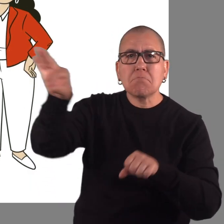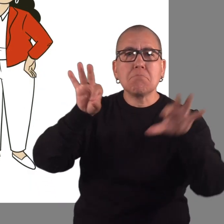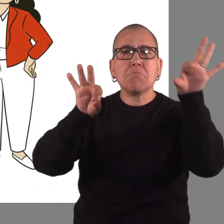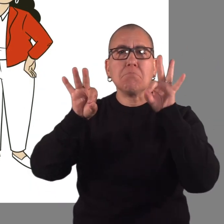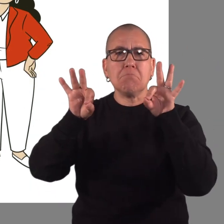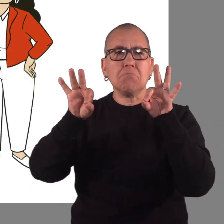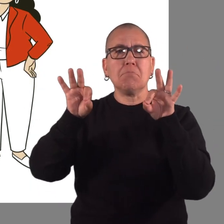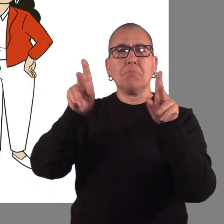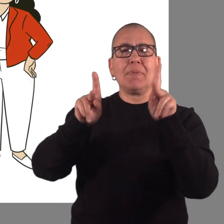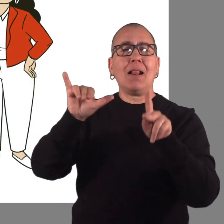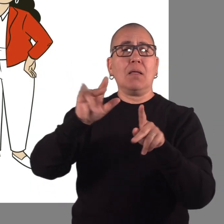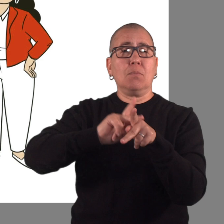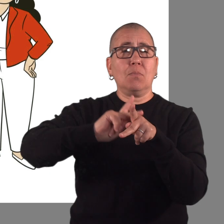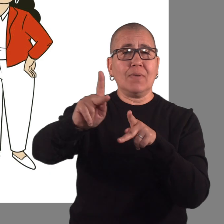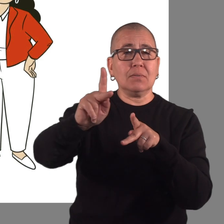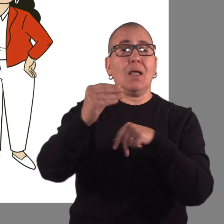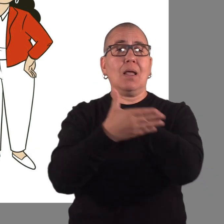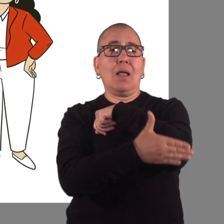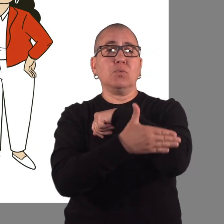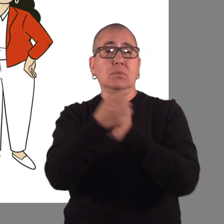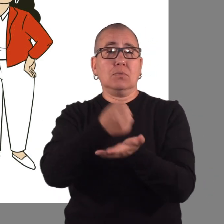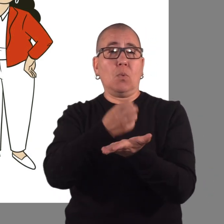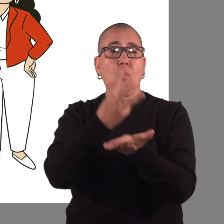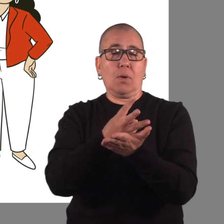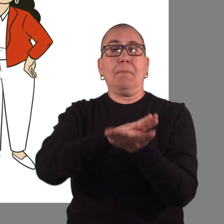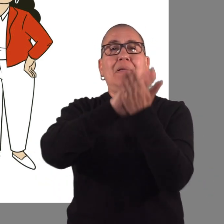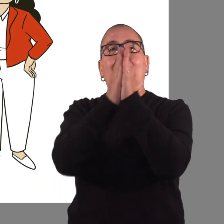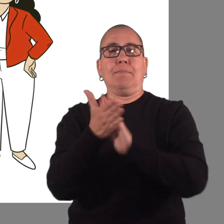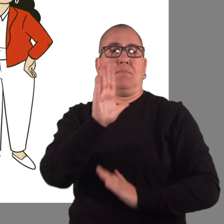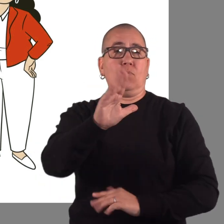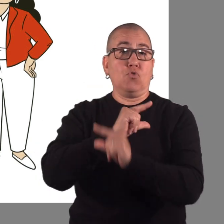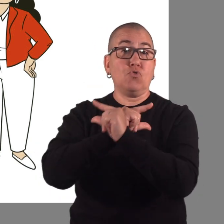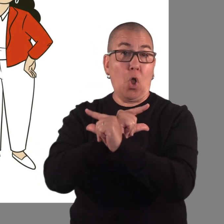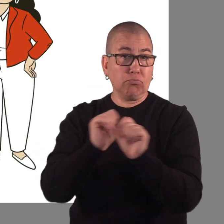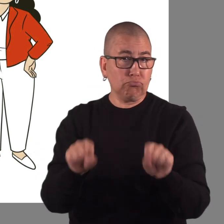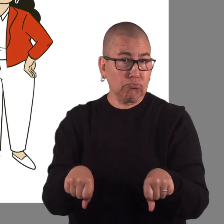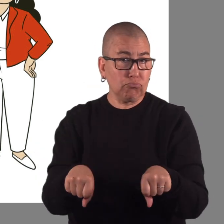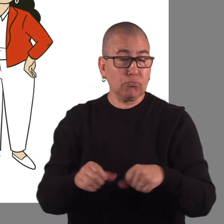and a county social worker would be assigned to be the delegated guardian.